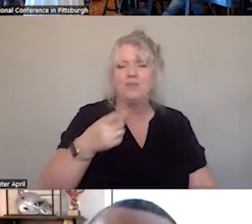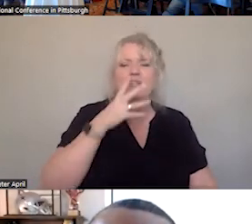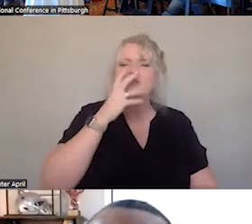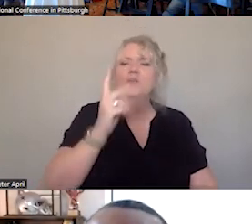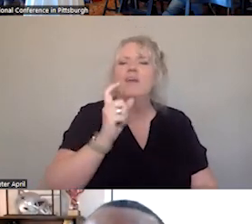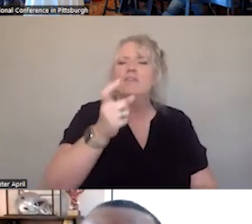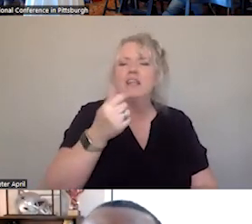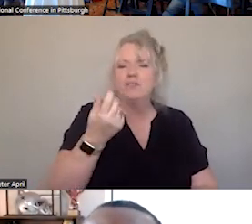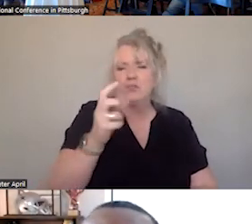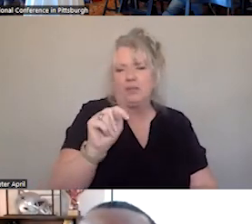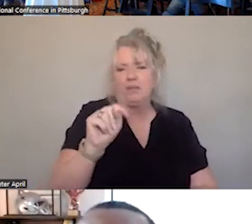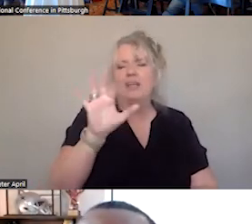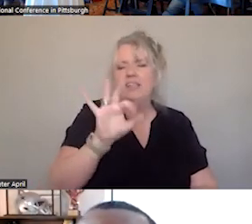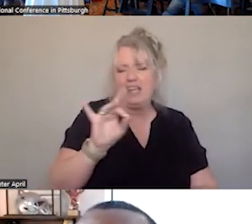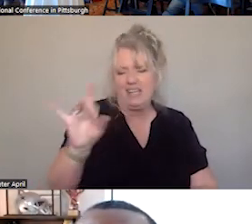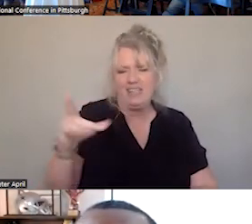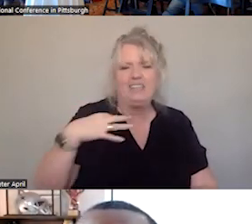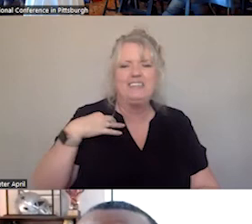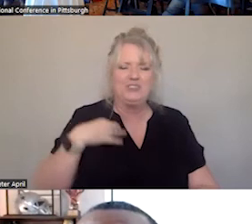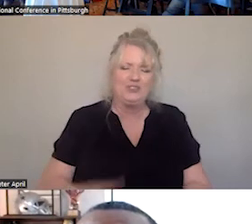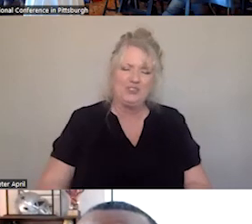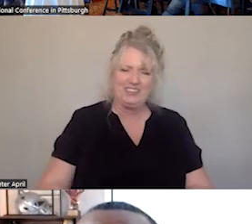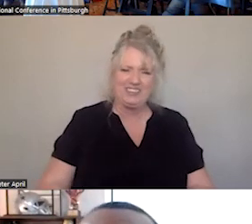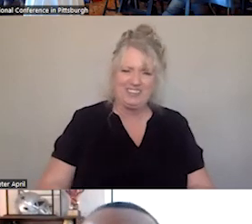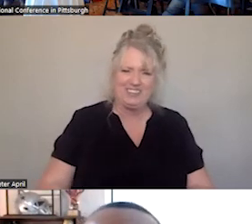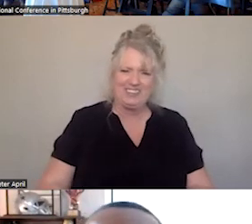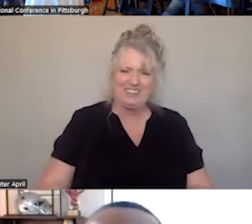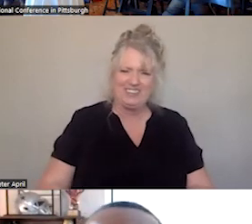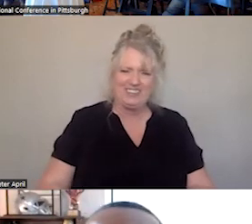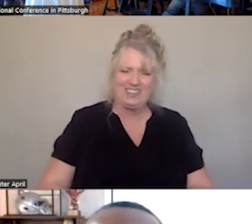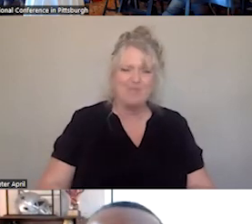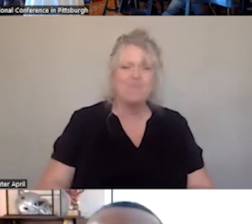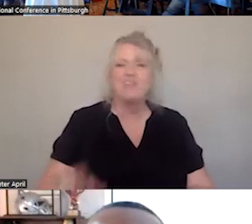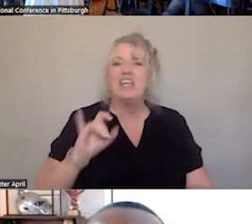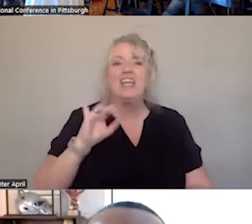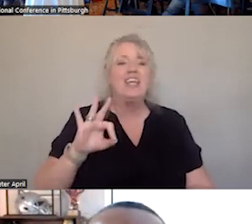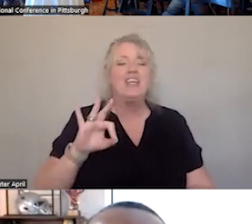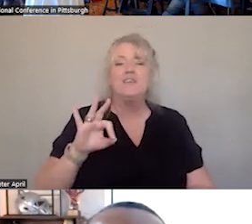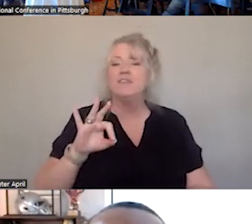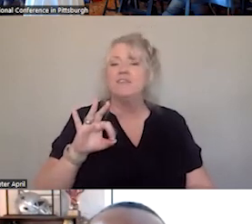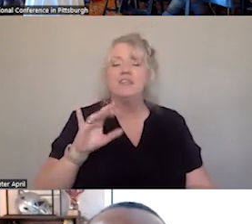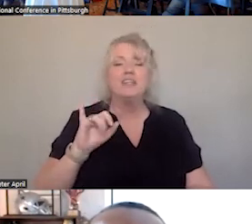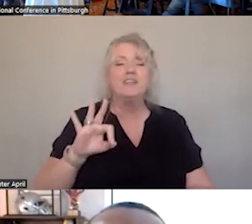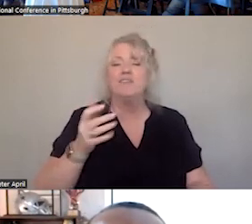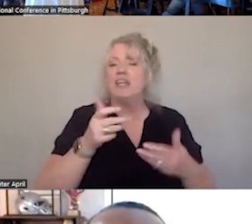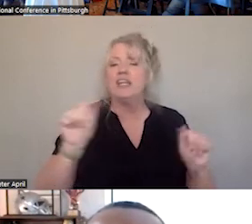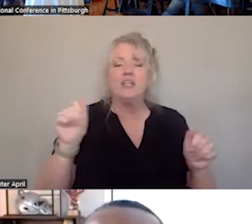FORM OF A 988 T SHIRT. AND IF ANYONE, IF ANYONE HAS ANY RECOMMENDATIONS FOR HOT SEAT QUESTIONS